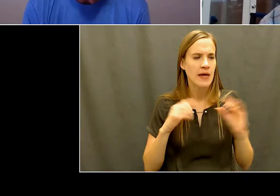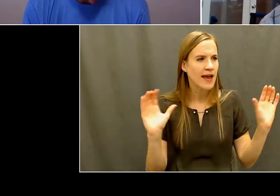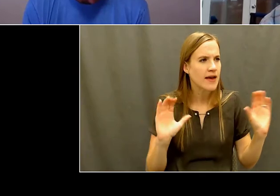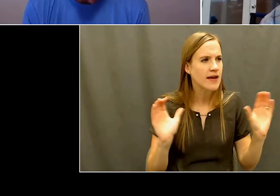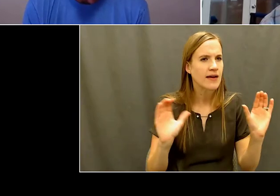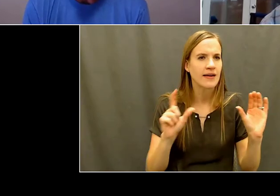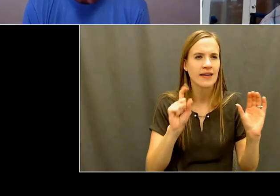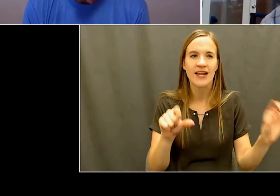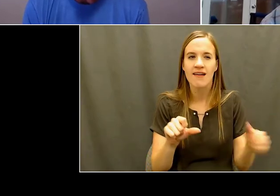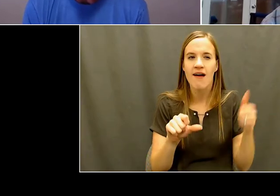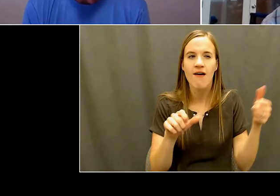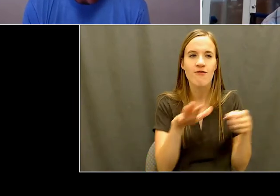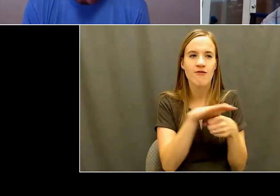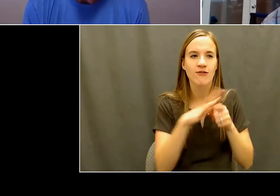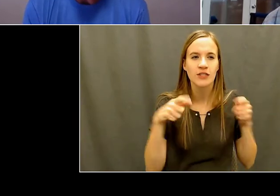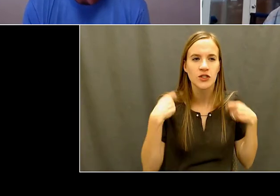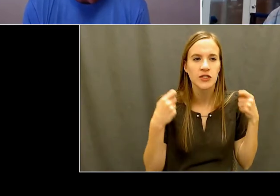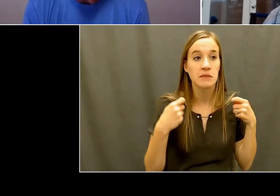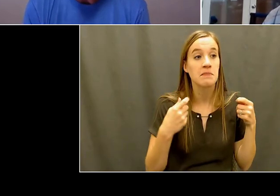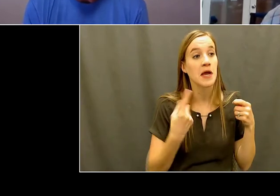the name of Patti Buehler. I don't know if you know, Patti,